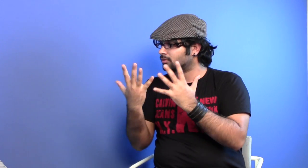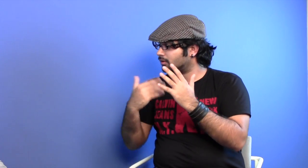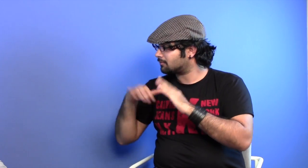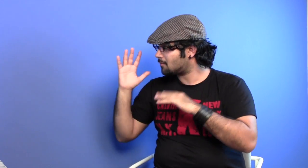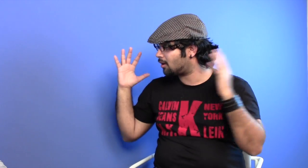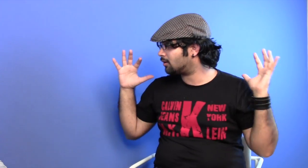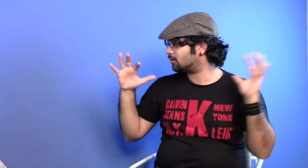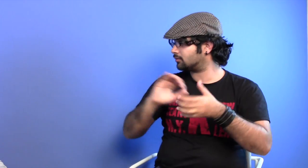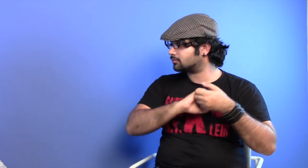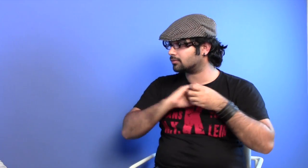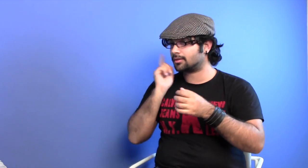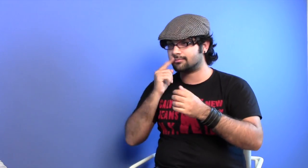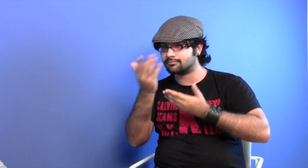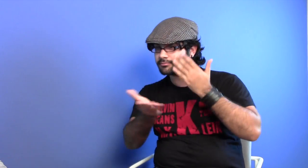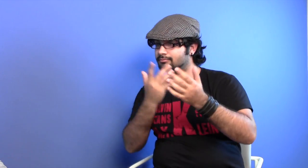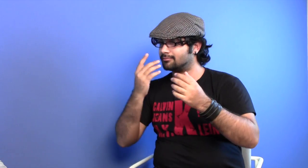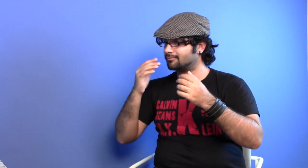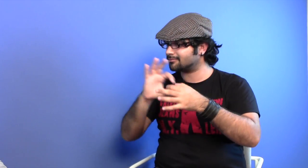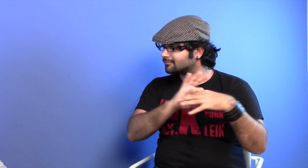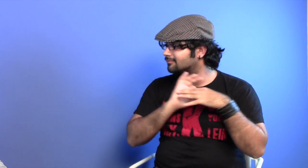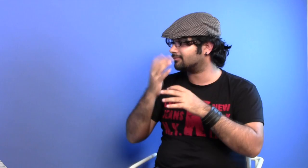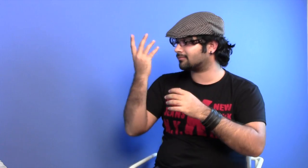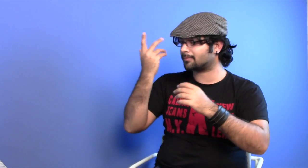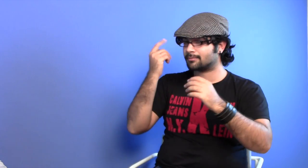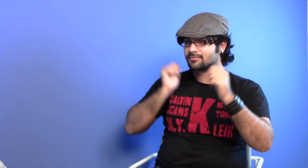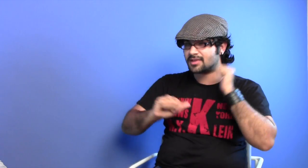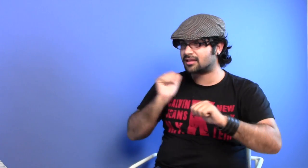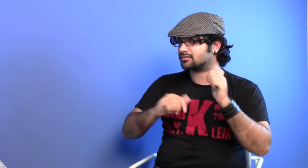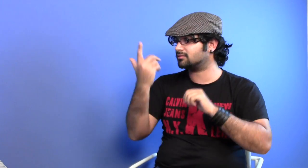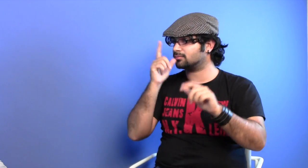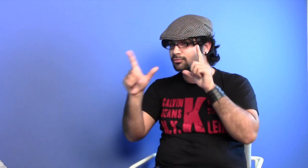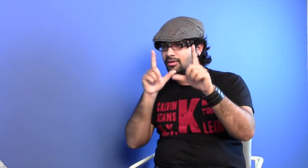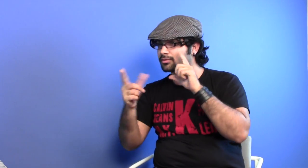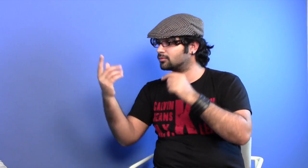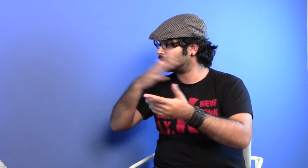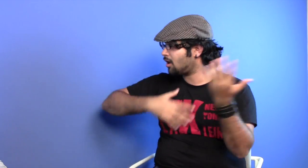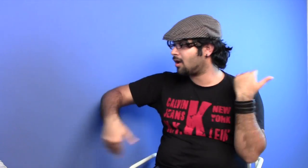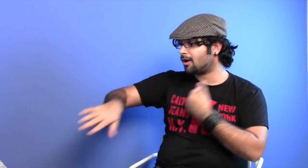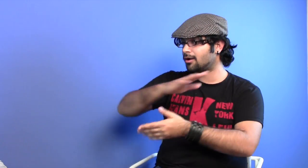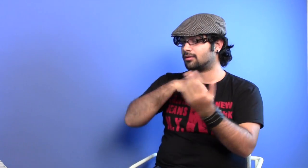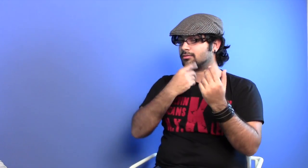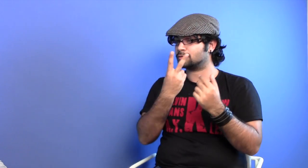By the time 2010 rolled around, there was a lot more Deaf-related theatre, movies and a strong bond between all.